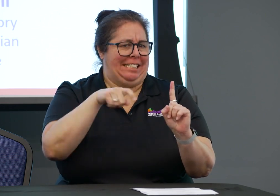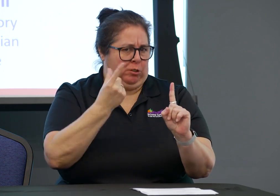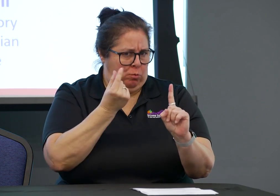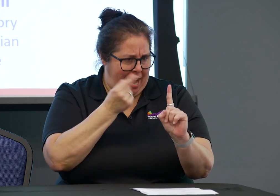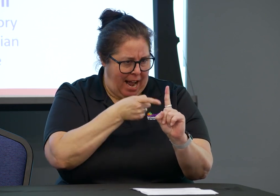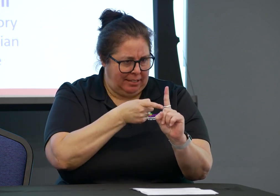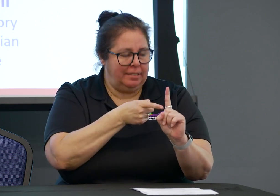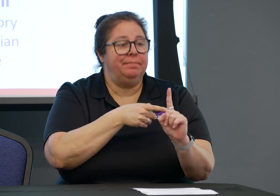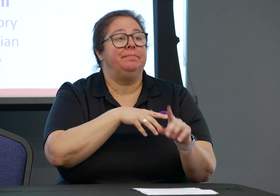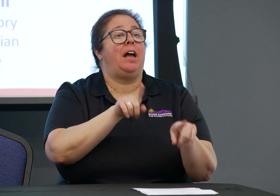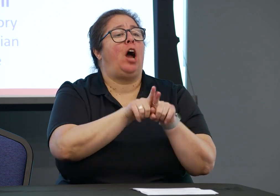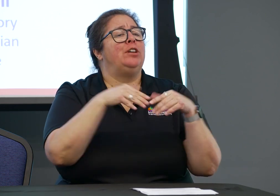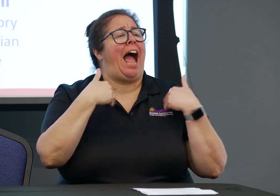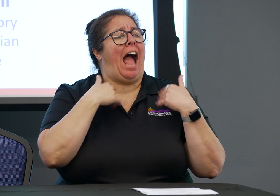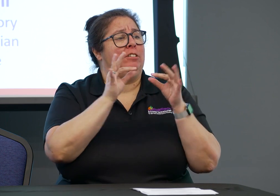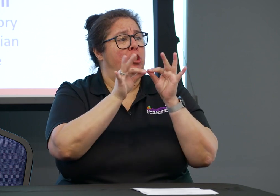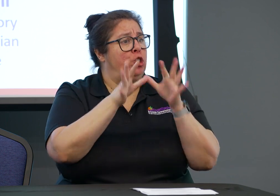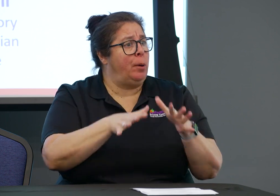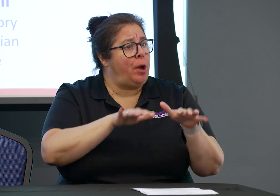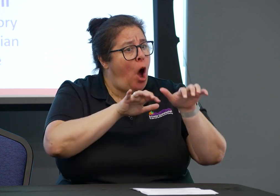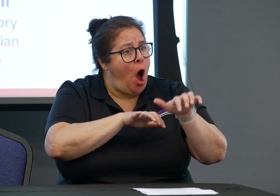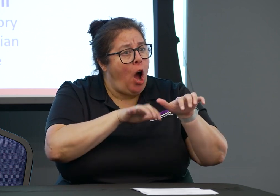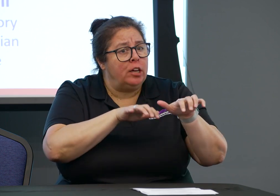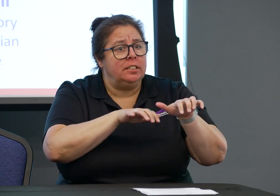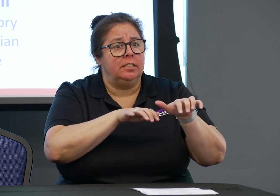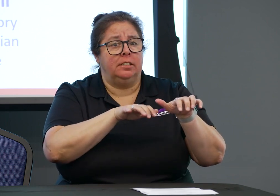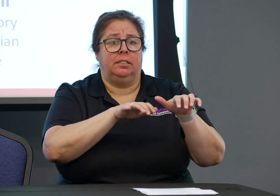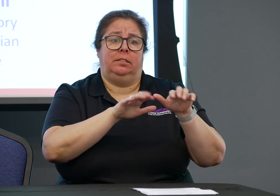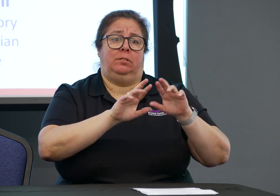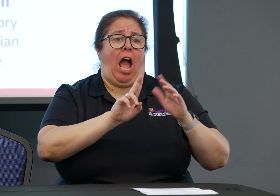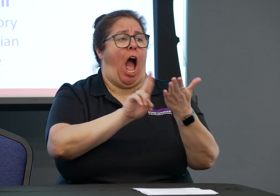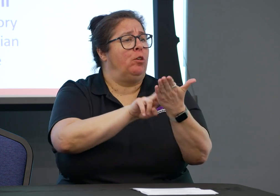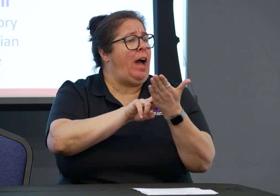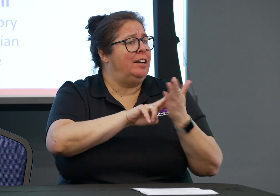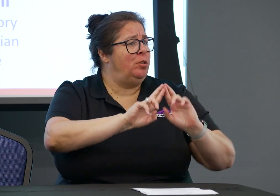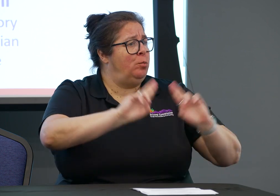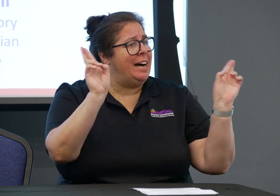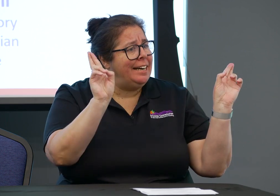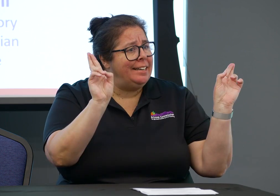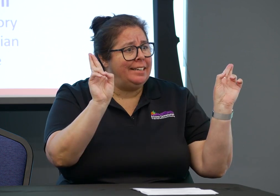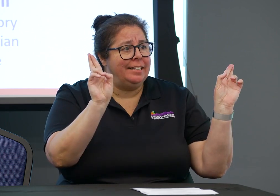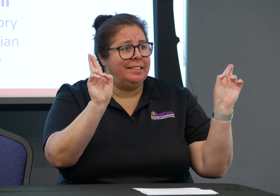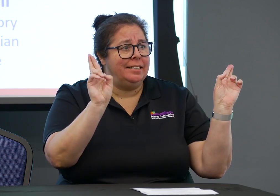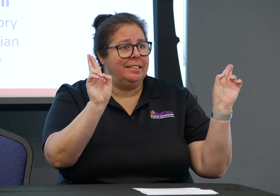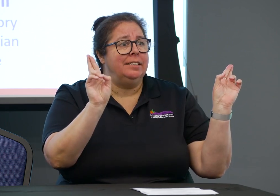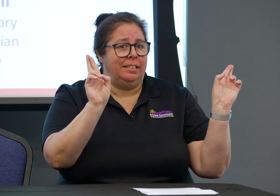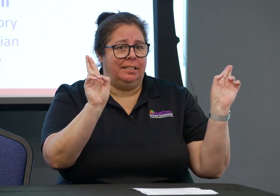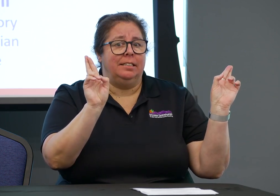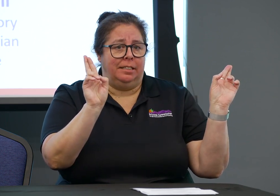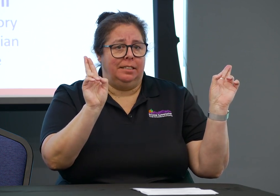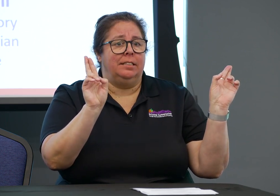know what they need, and also have, do they like an interpreter? Do they, do they need CART?